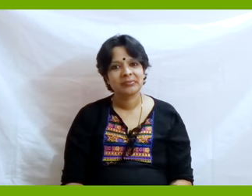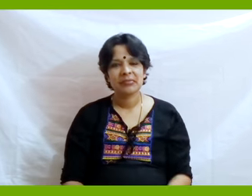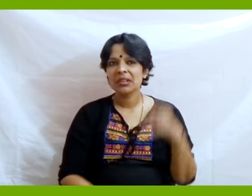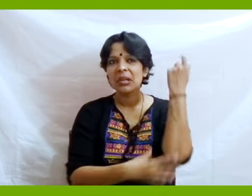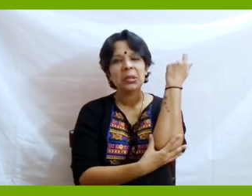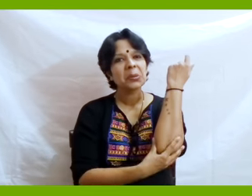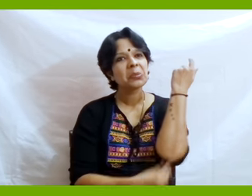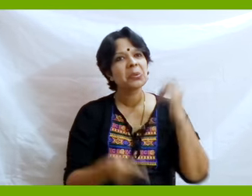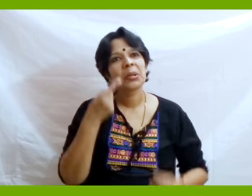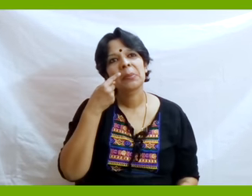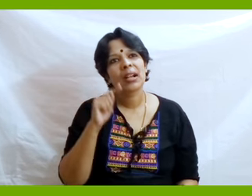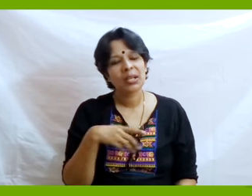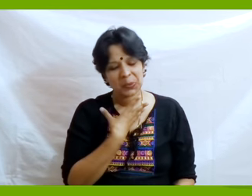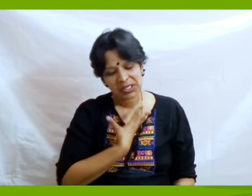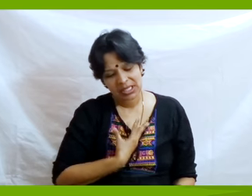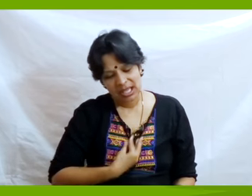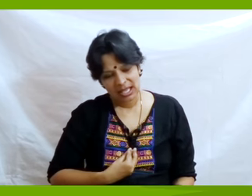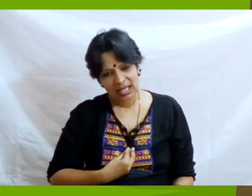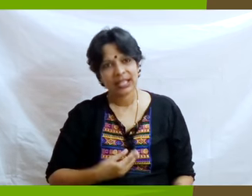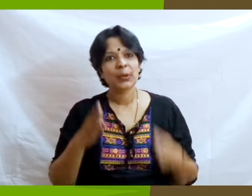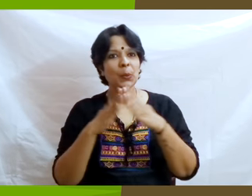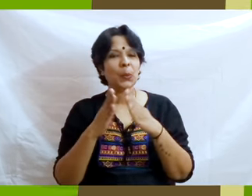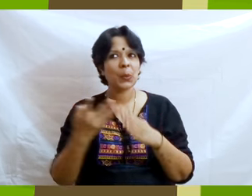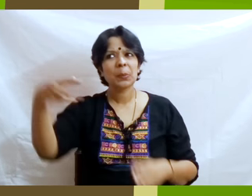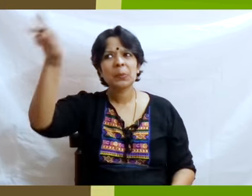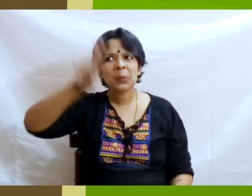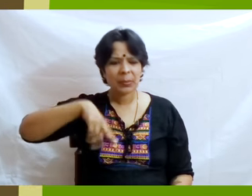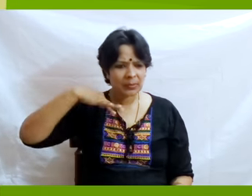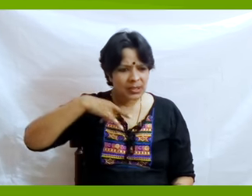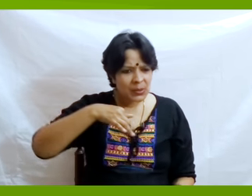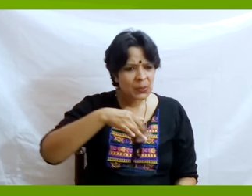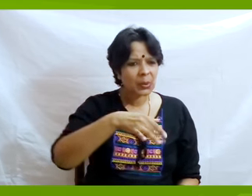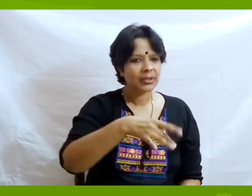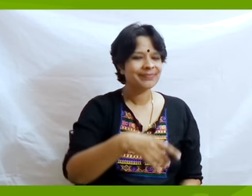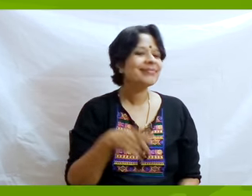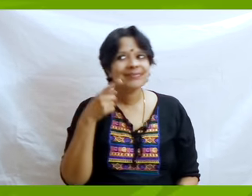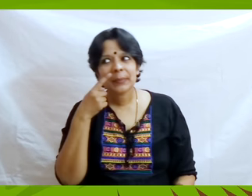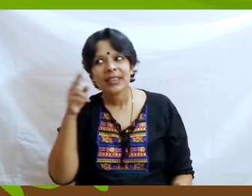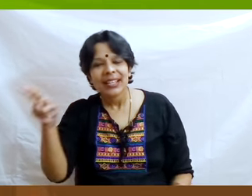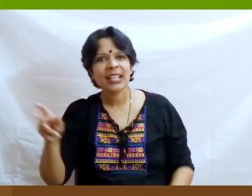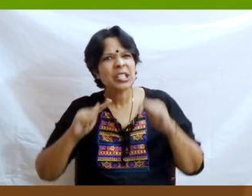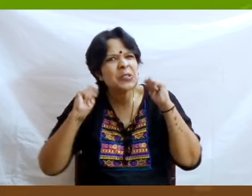The poor Miller now set out sadly for home. By trying to please everybody